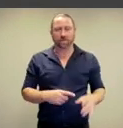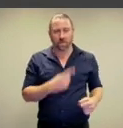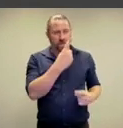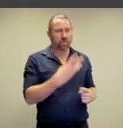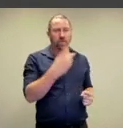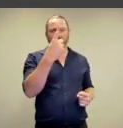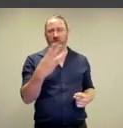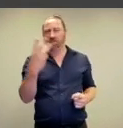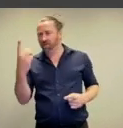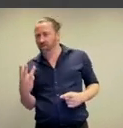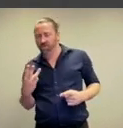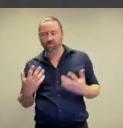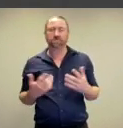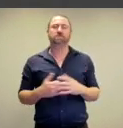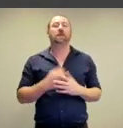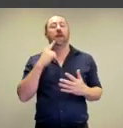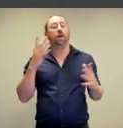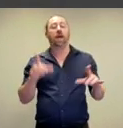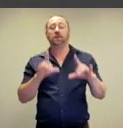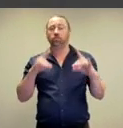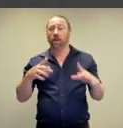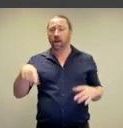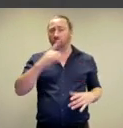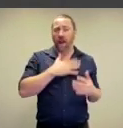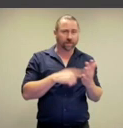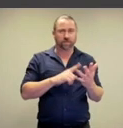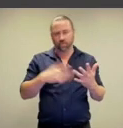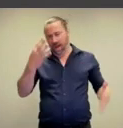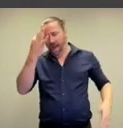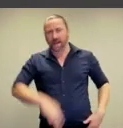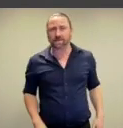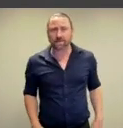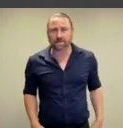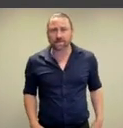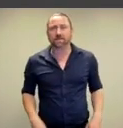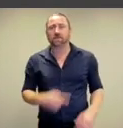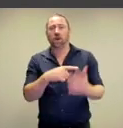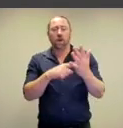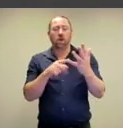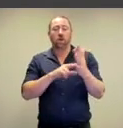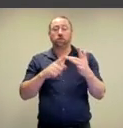No way! Well